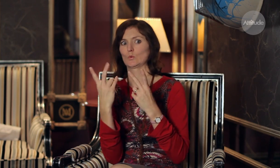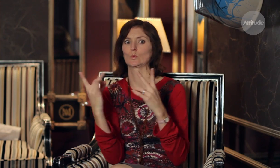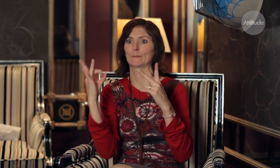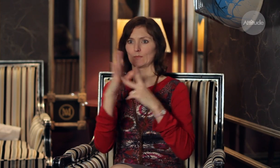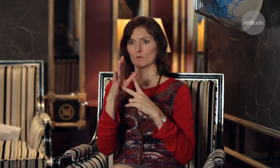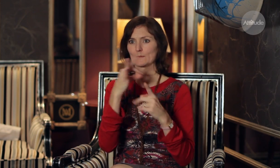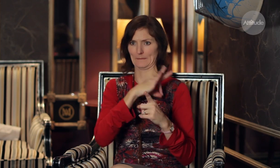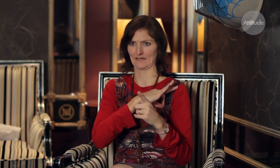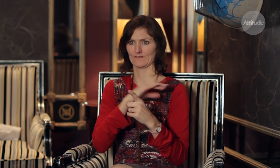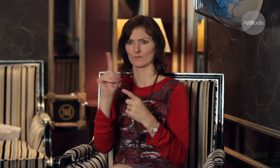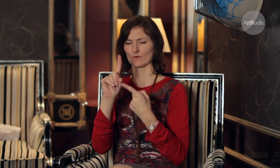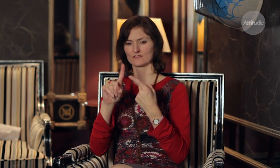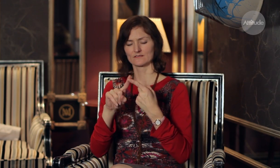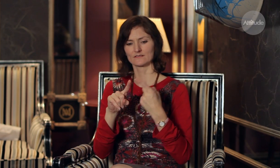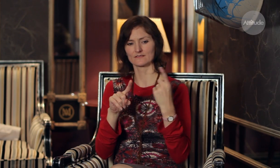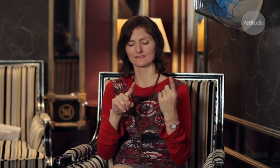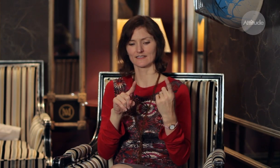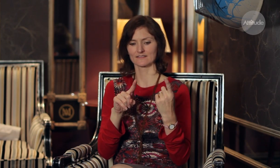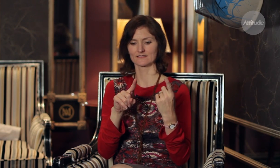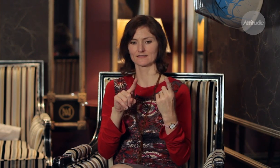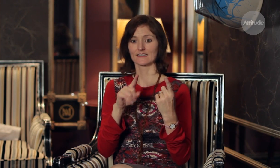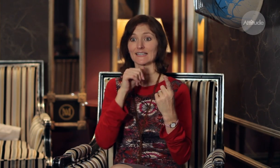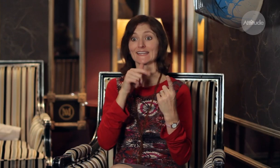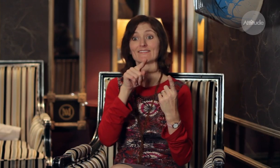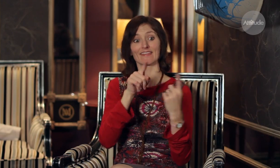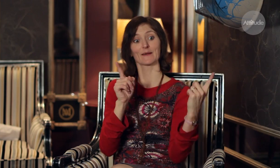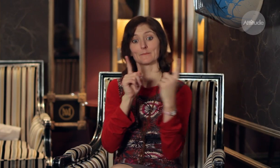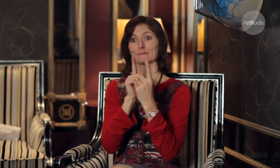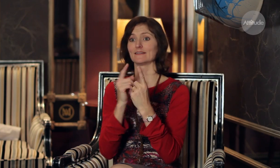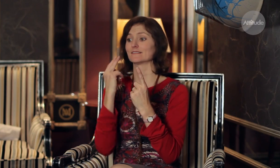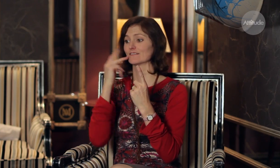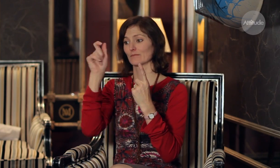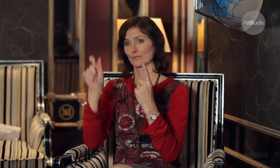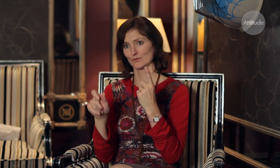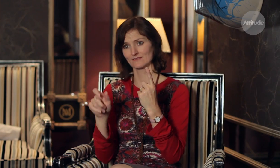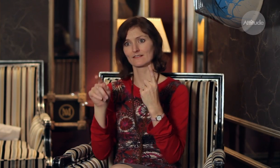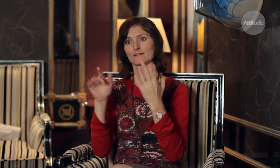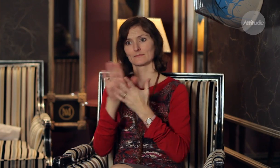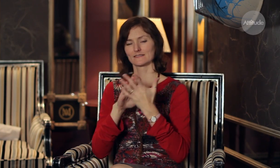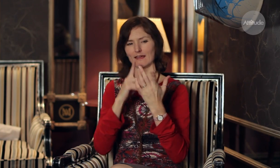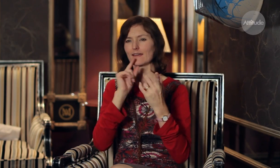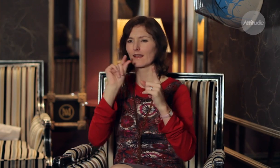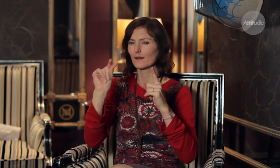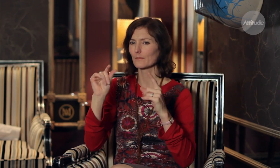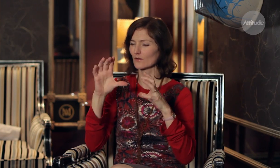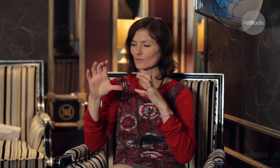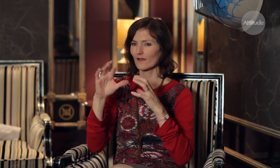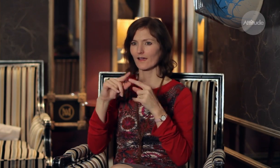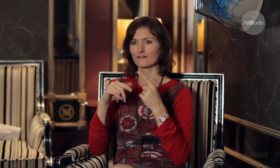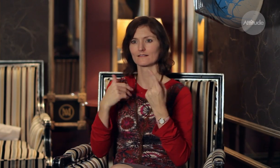Probably the most important benefit for when they meet a deaf person is they can simply communicate with them.